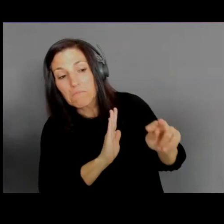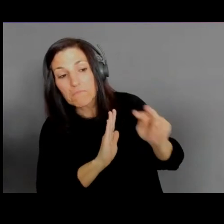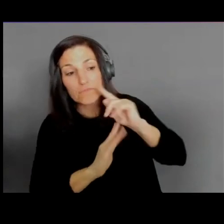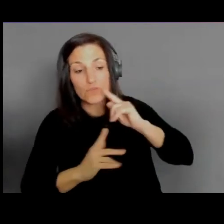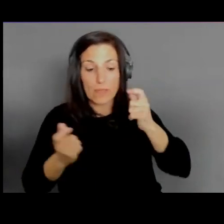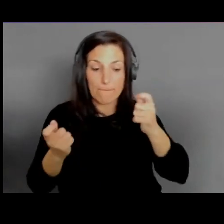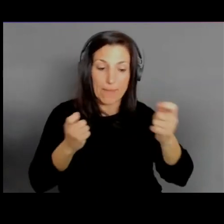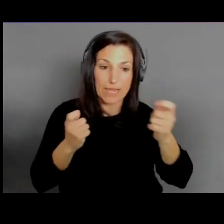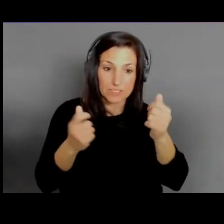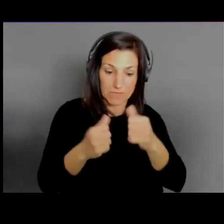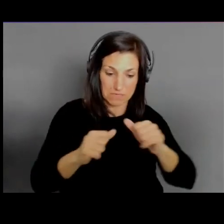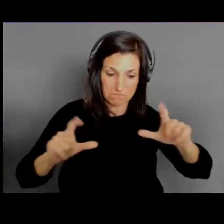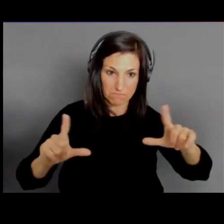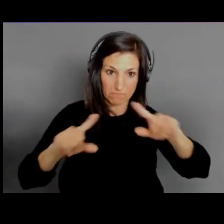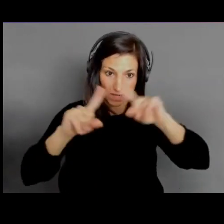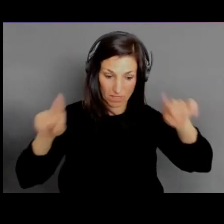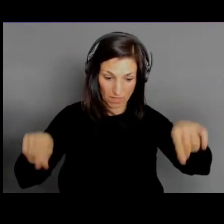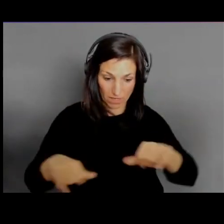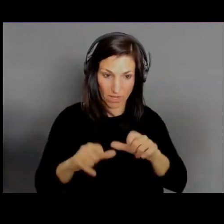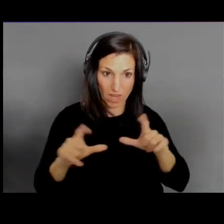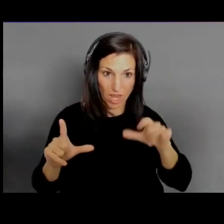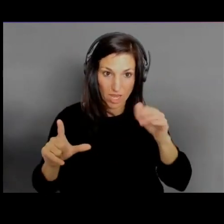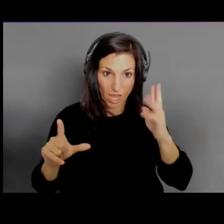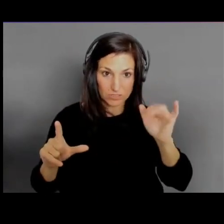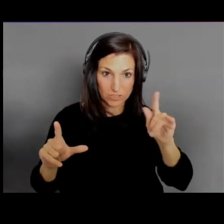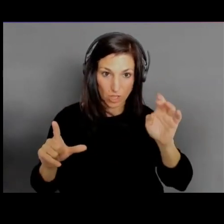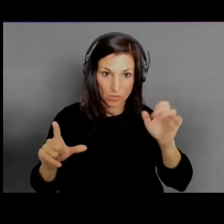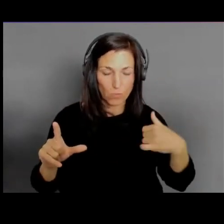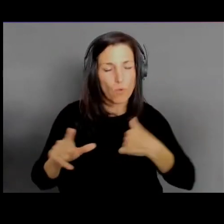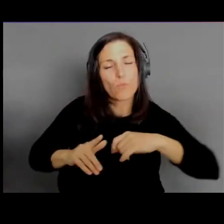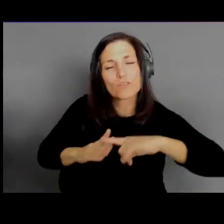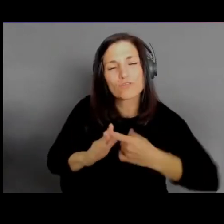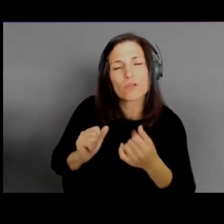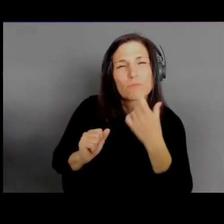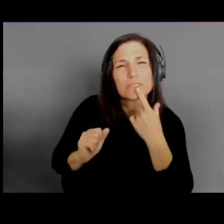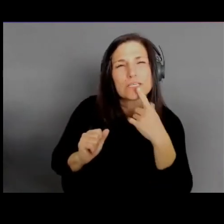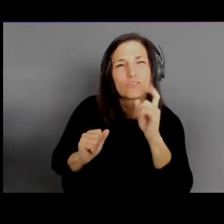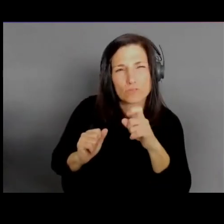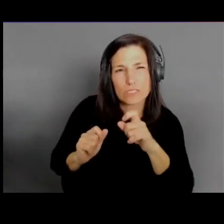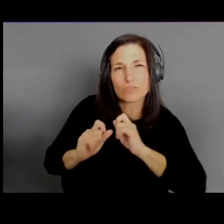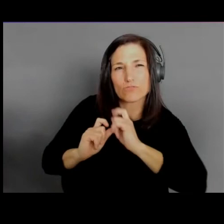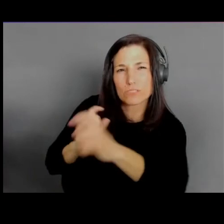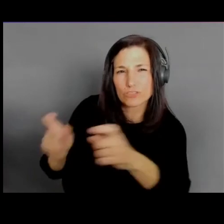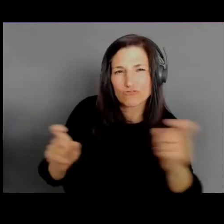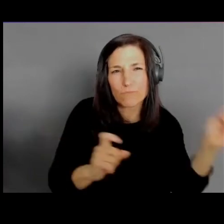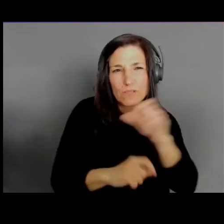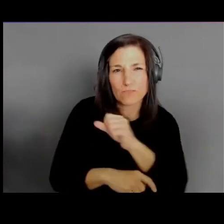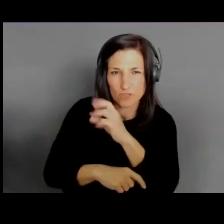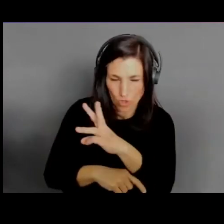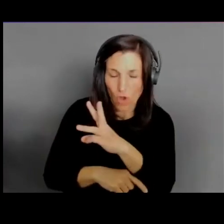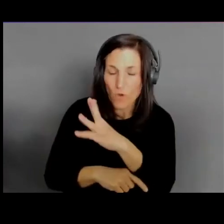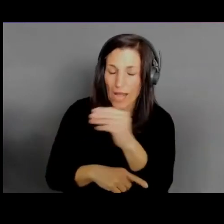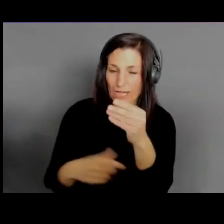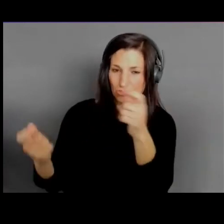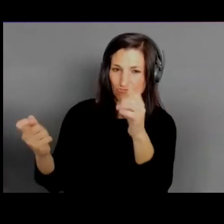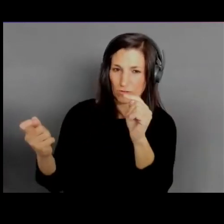you're gonna have to be able to distribute the software out and control that. That's just what enterprise software is. But we also knew that there was gonna be some need